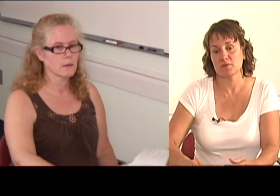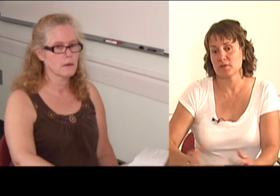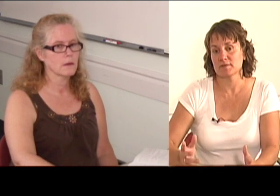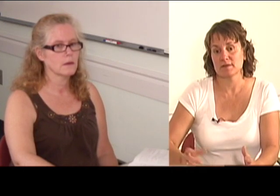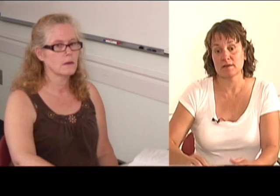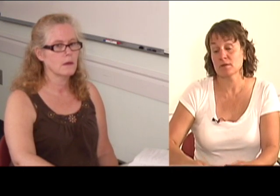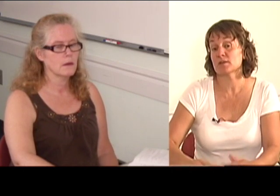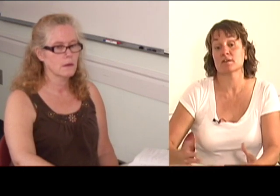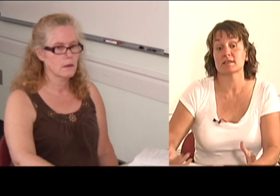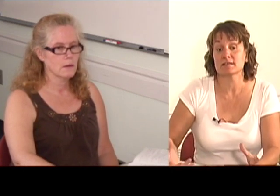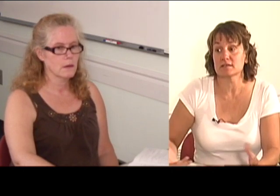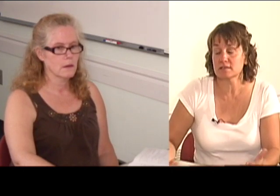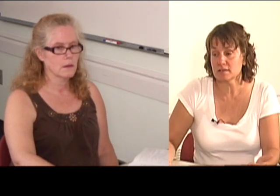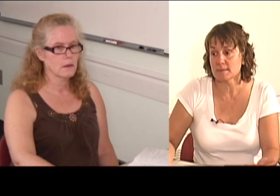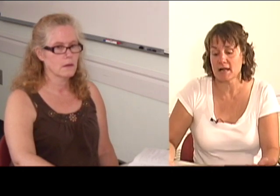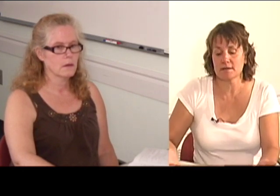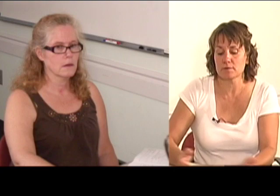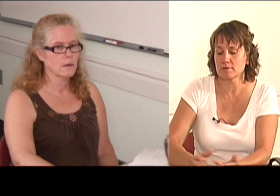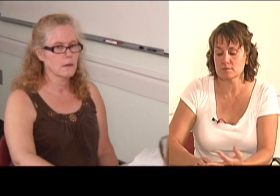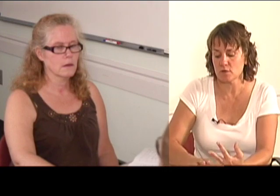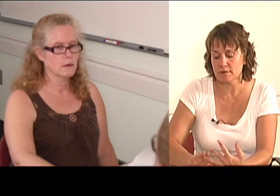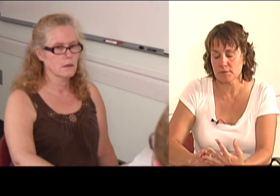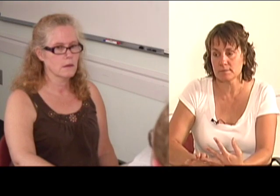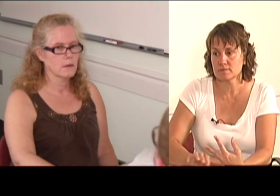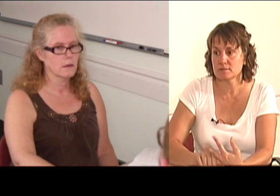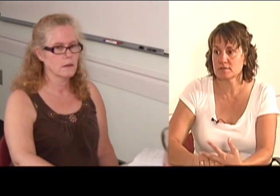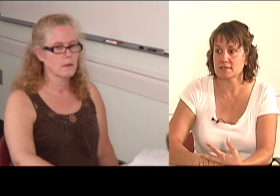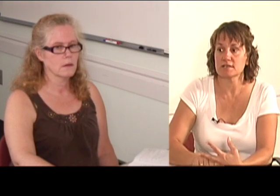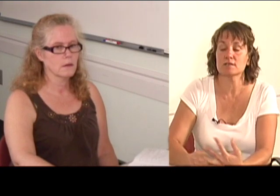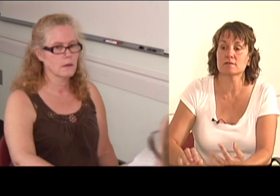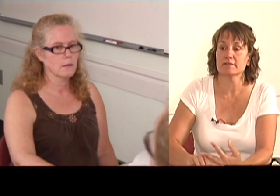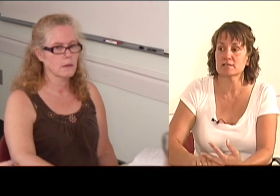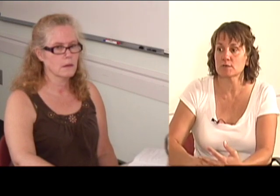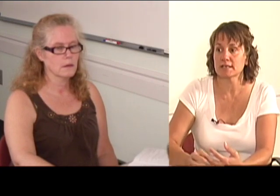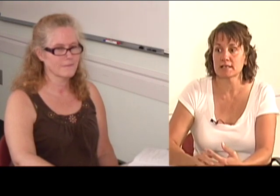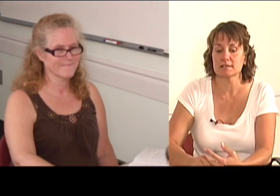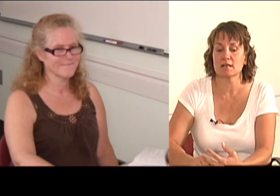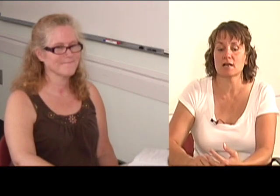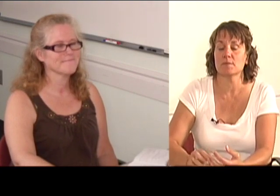And when the noise gets too bad, when there's more than, say two of us working at a time,